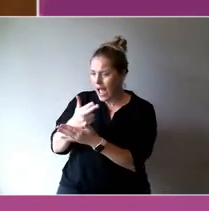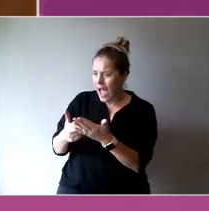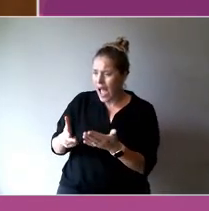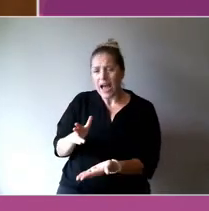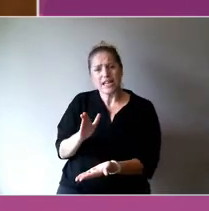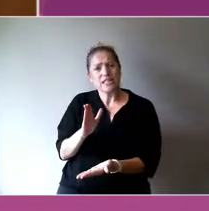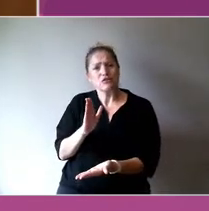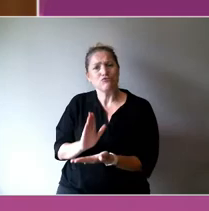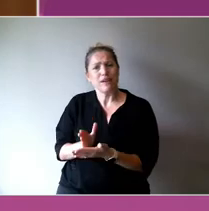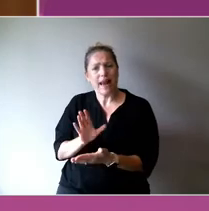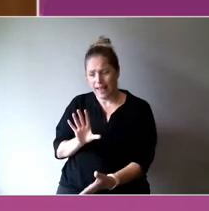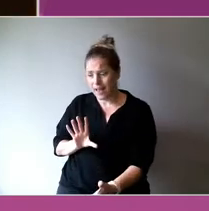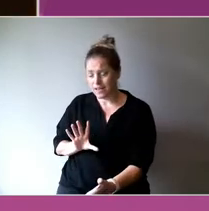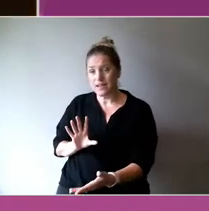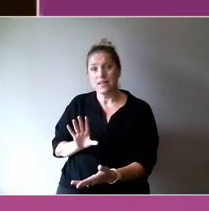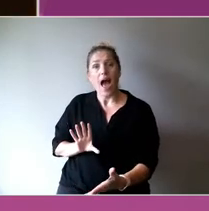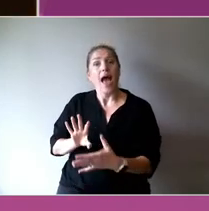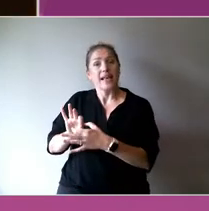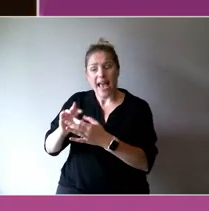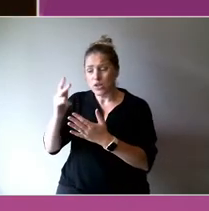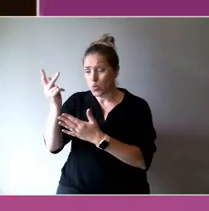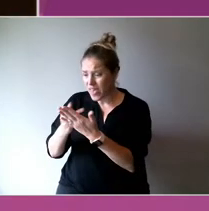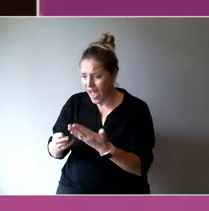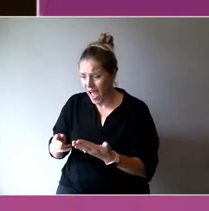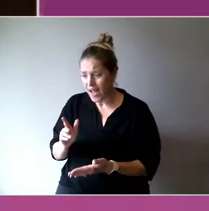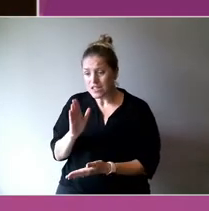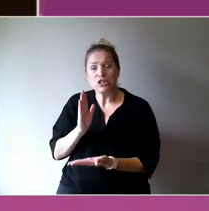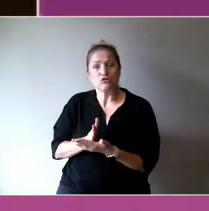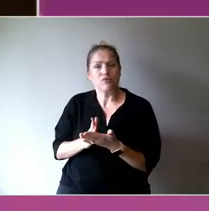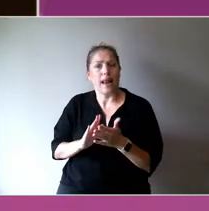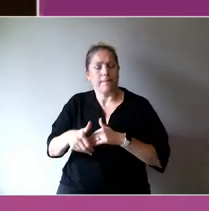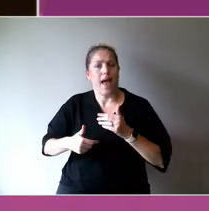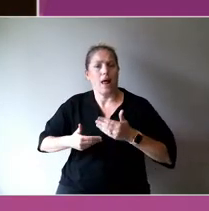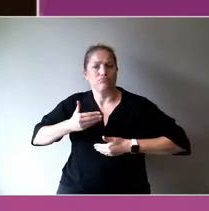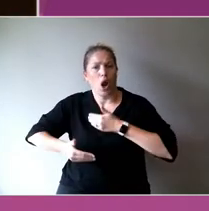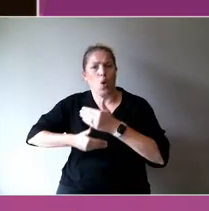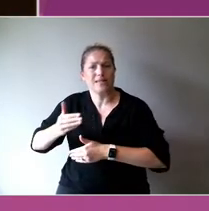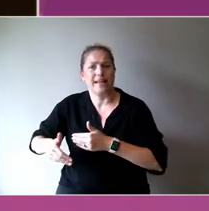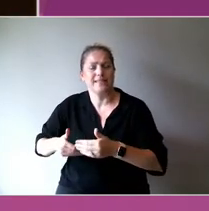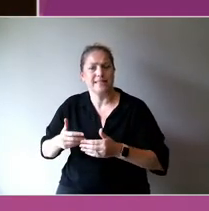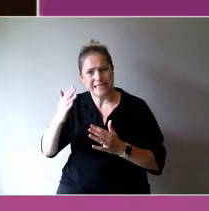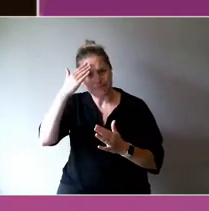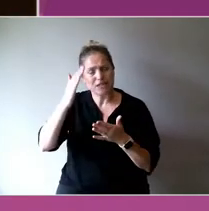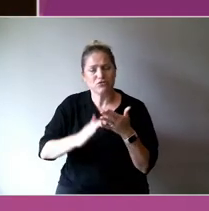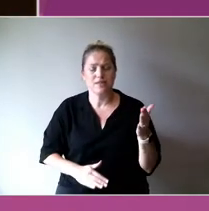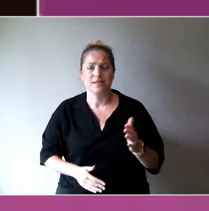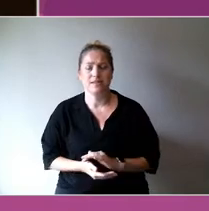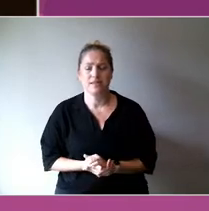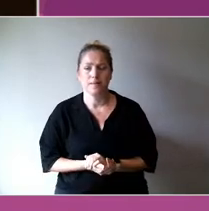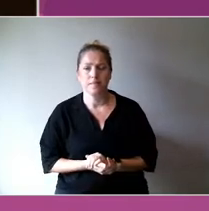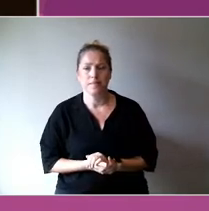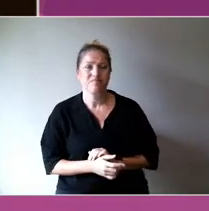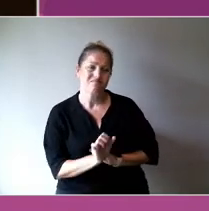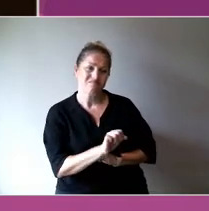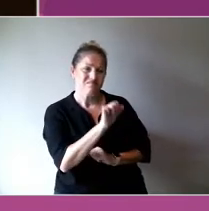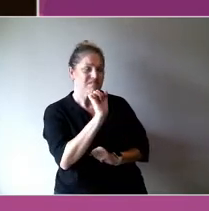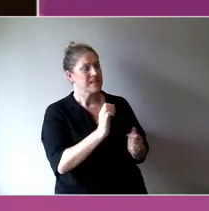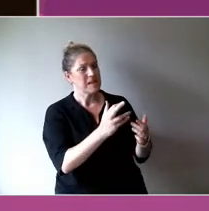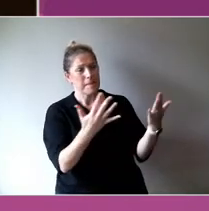For those kind of frustrations, it's something that First Nations people had to deal with for decades now, Janine?